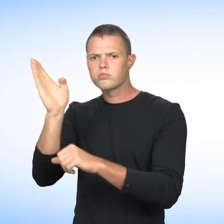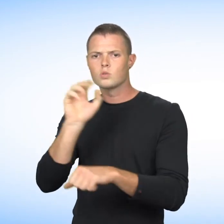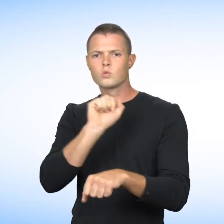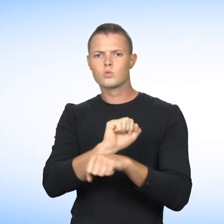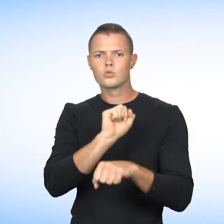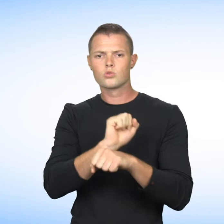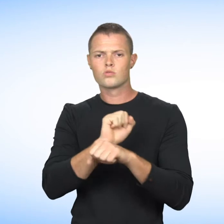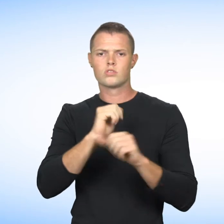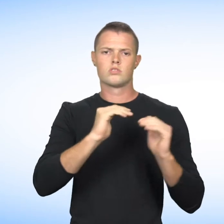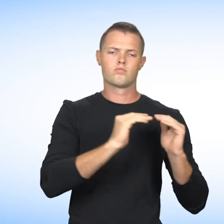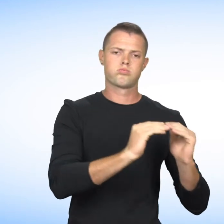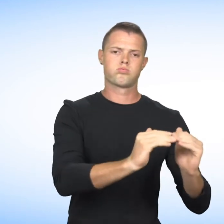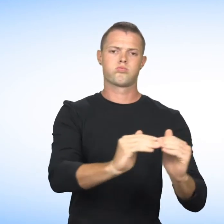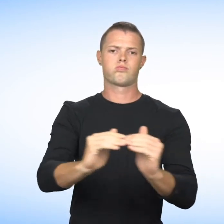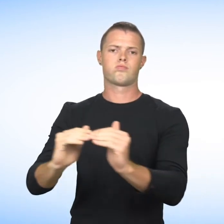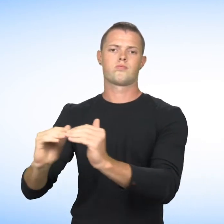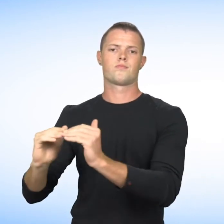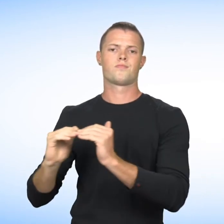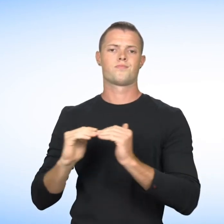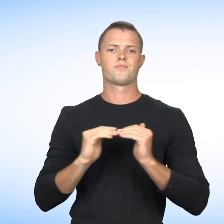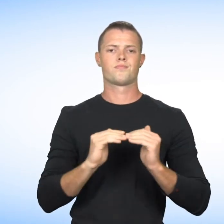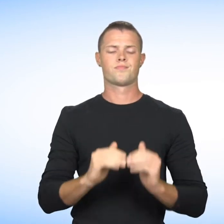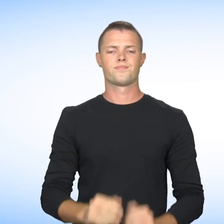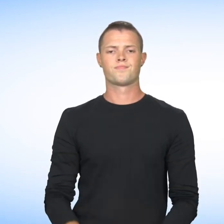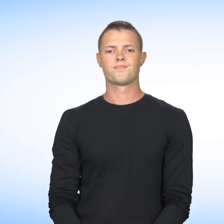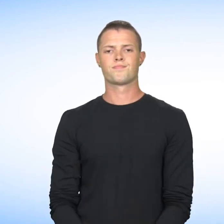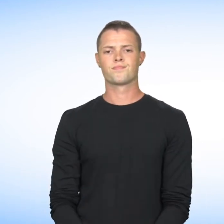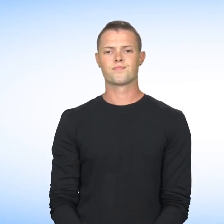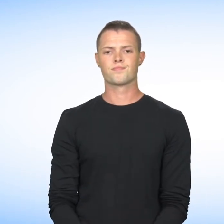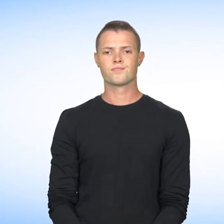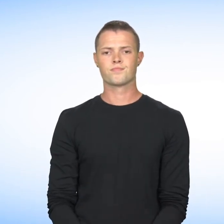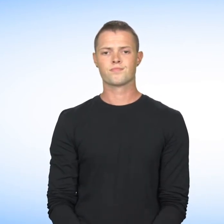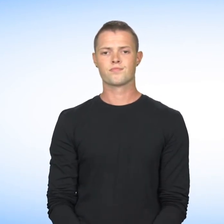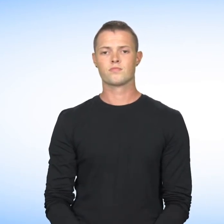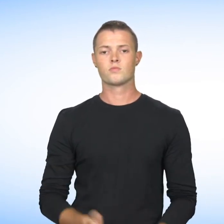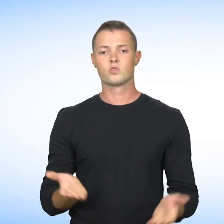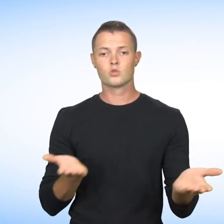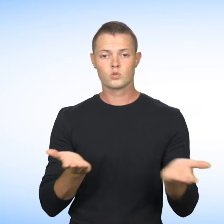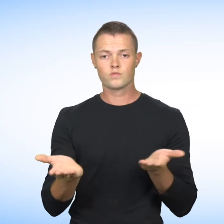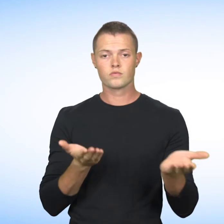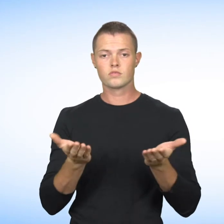equal access to employment in public bodies